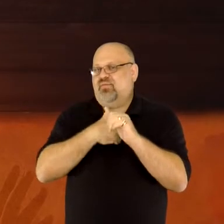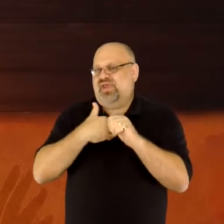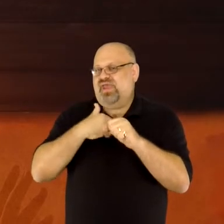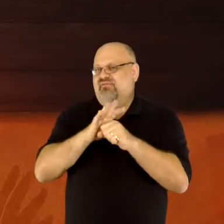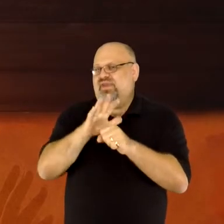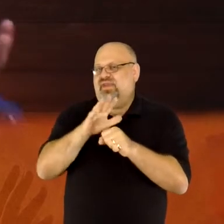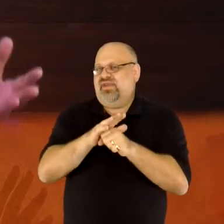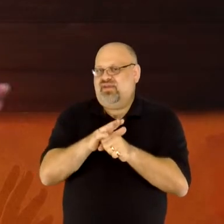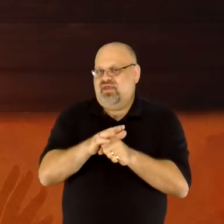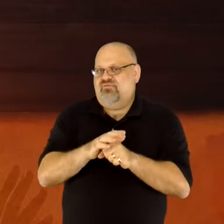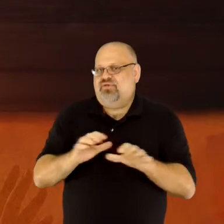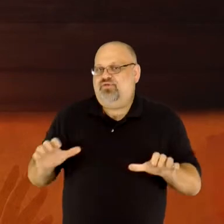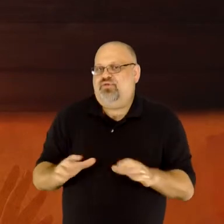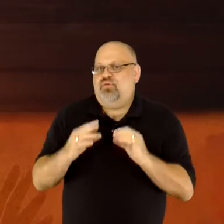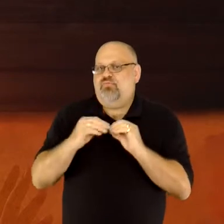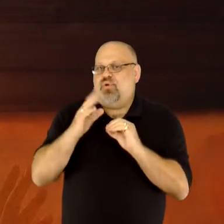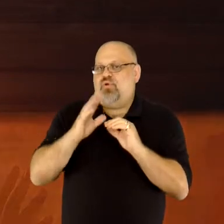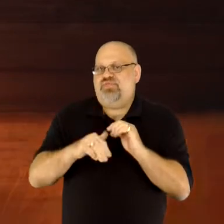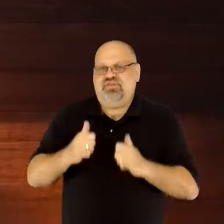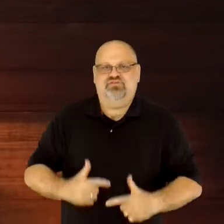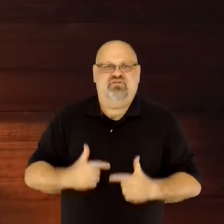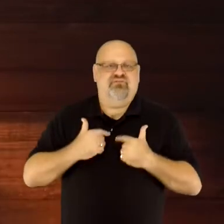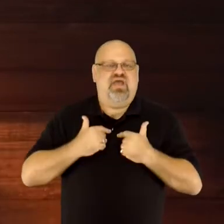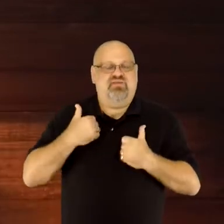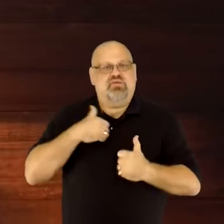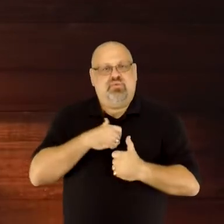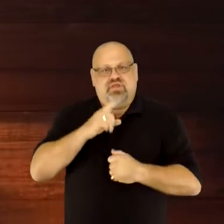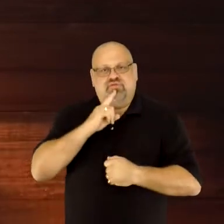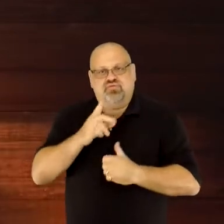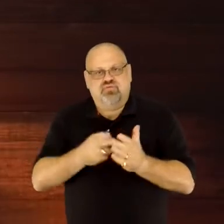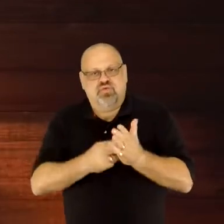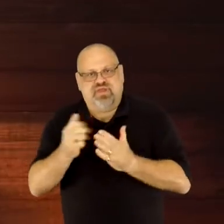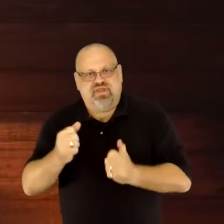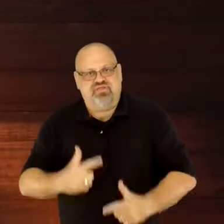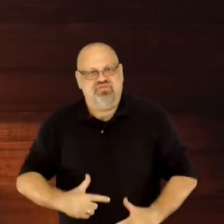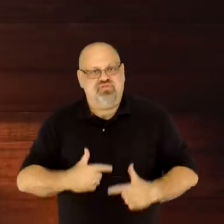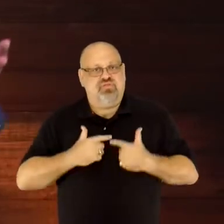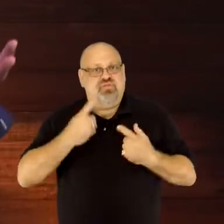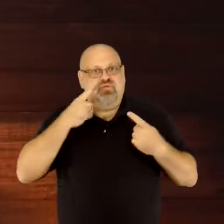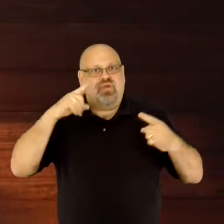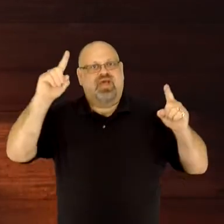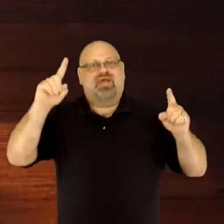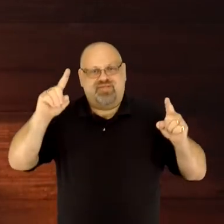to do more than just survive–we can truly thrive. Sometimes life feels like running